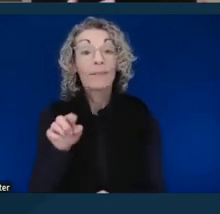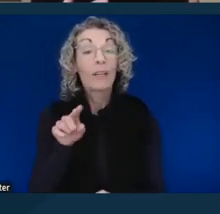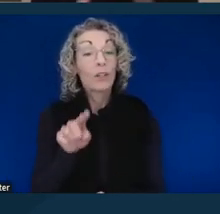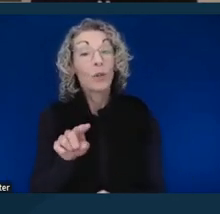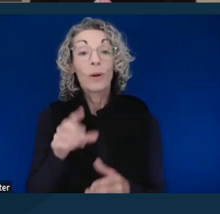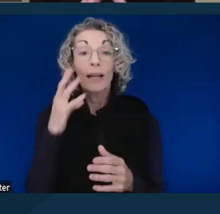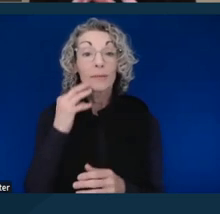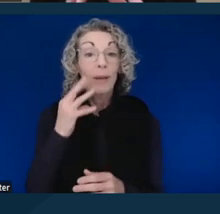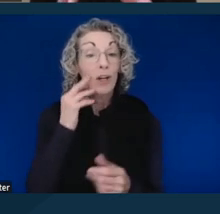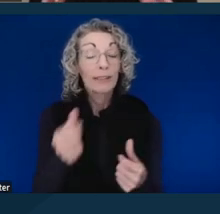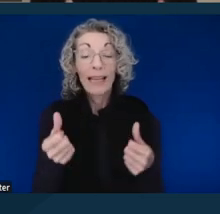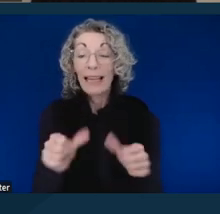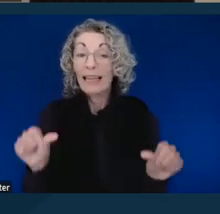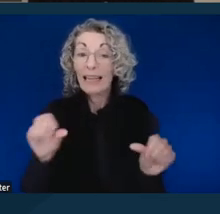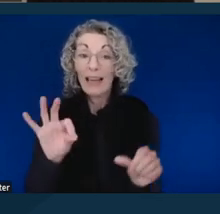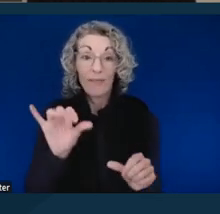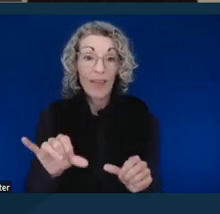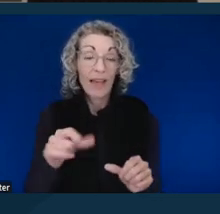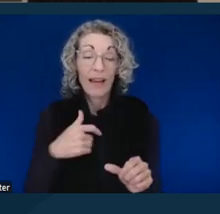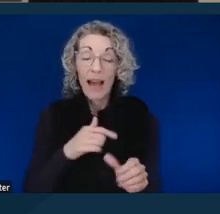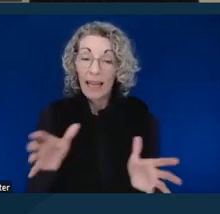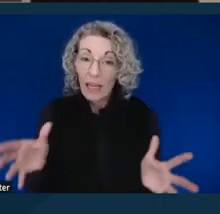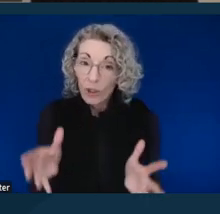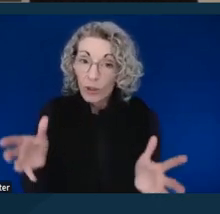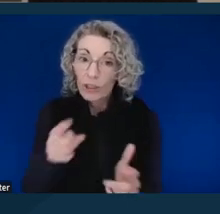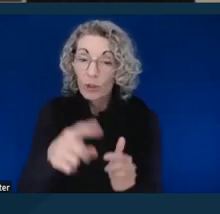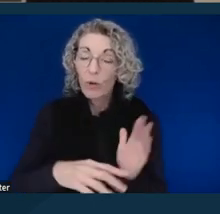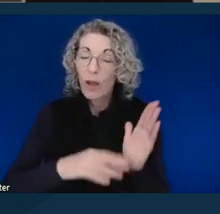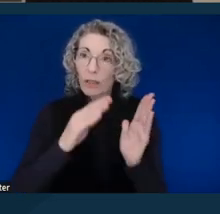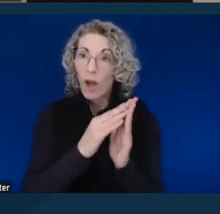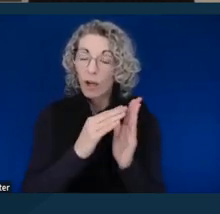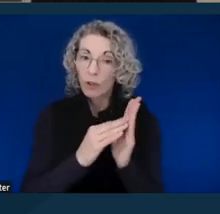of this I really encourage you to document all of this experience,